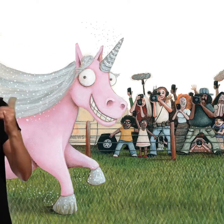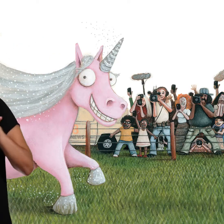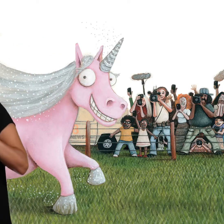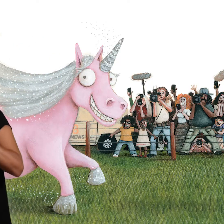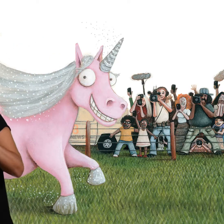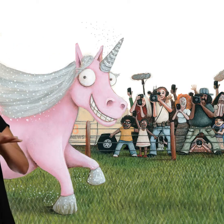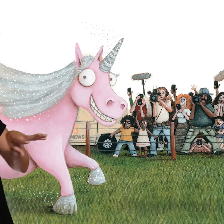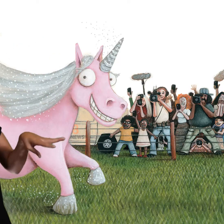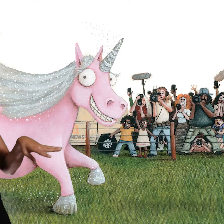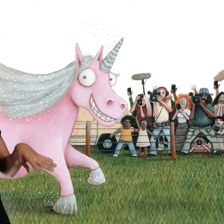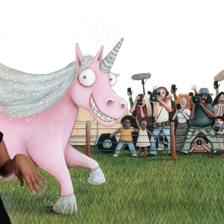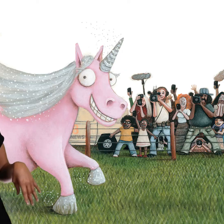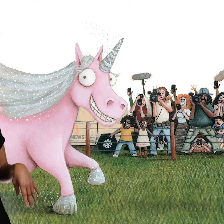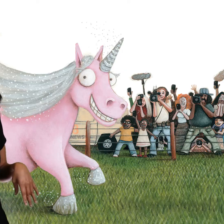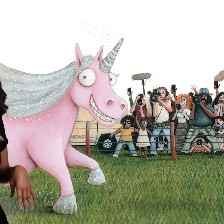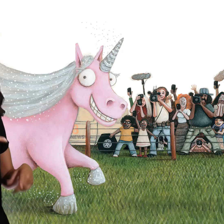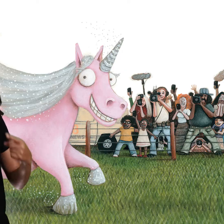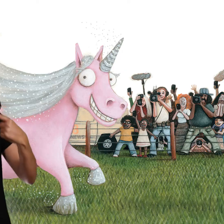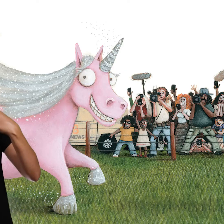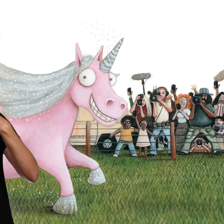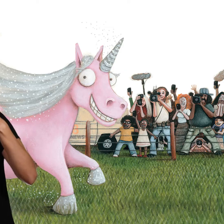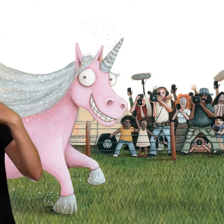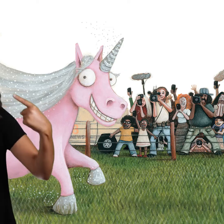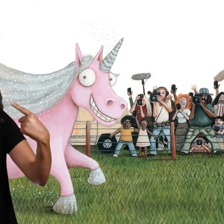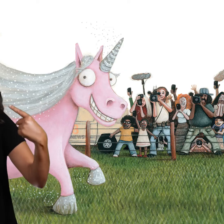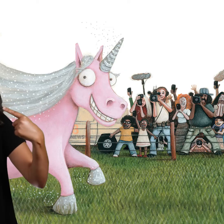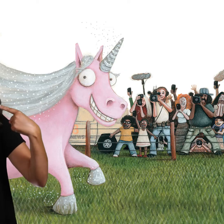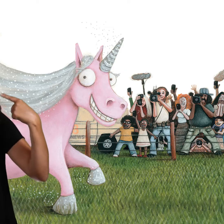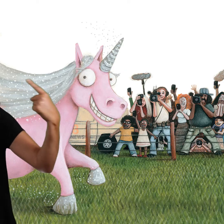And so a star was born...